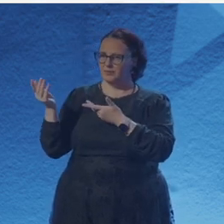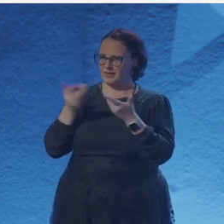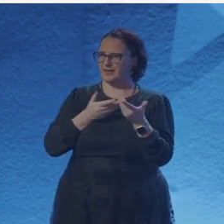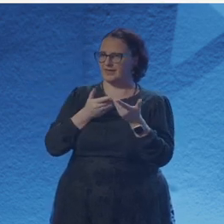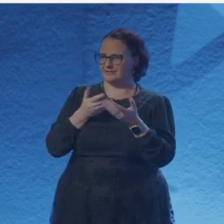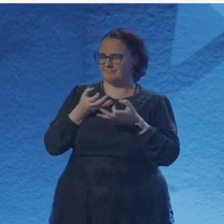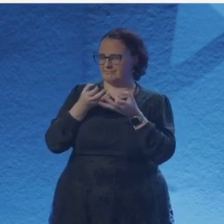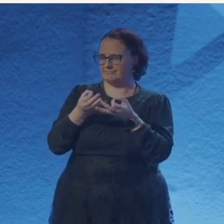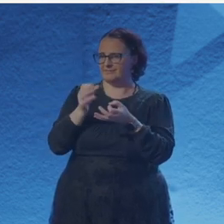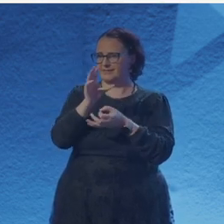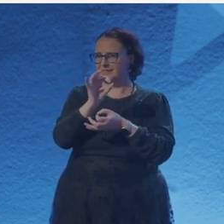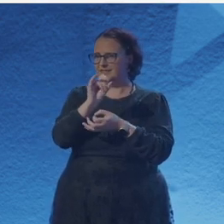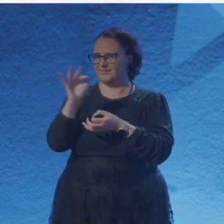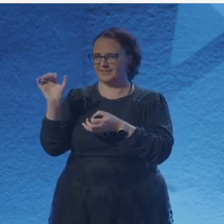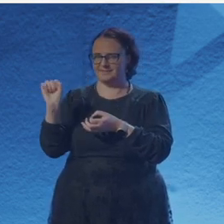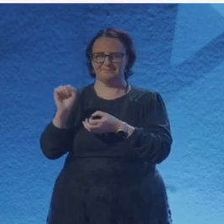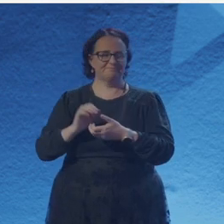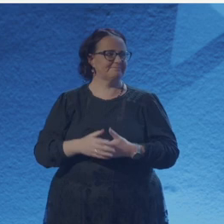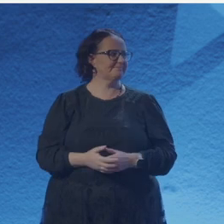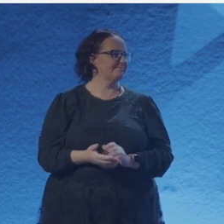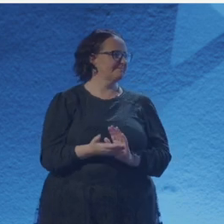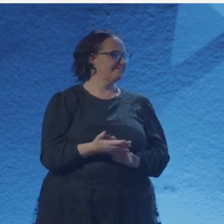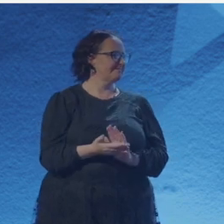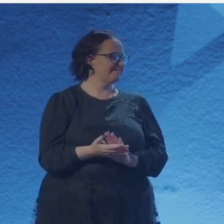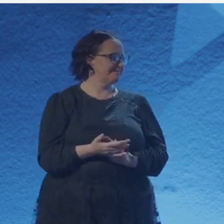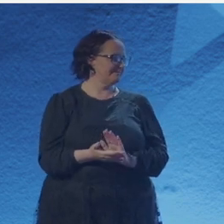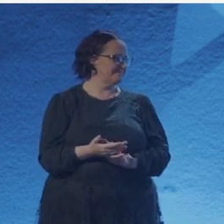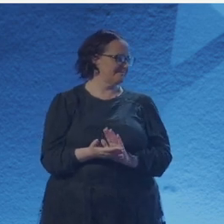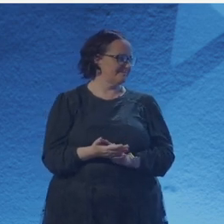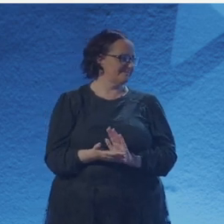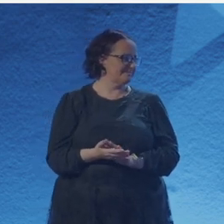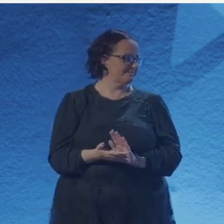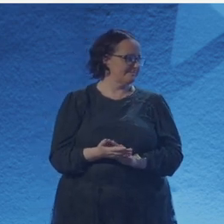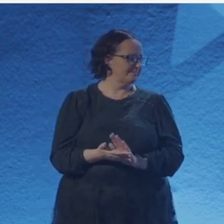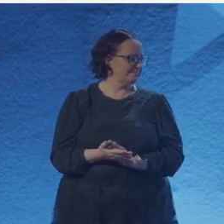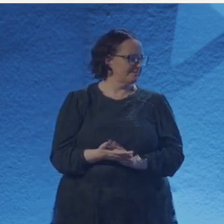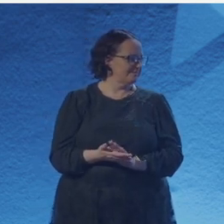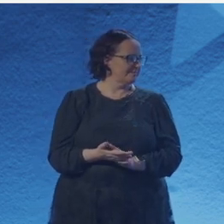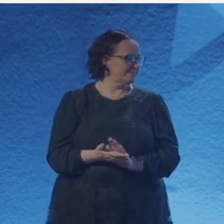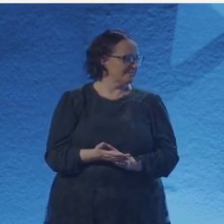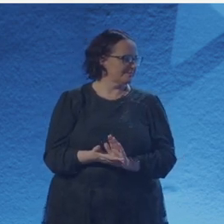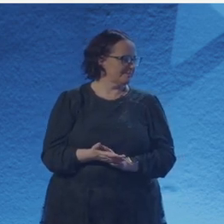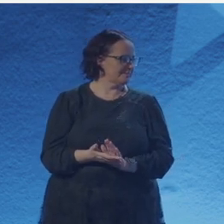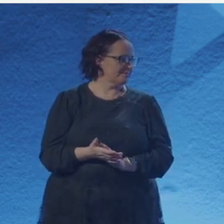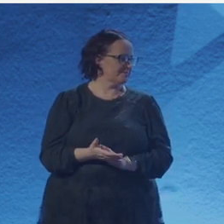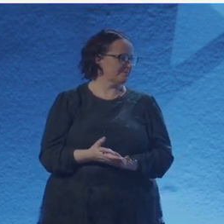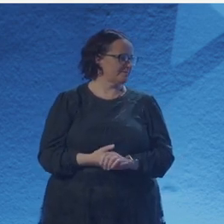Let sleeping laptops lie and beware of geeks